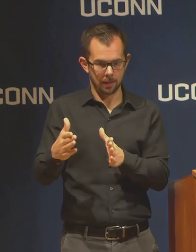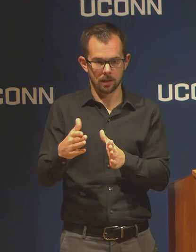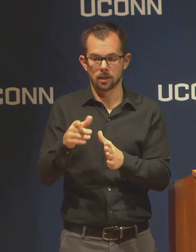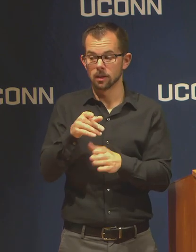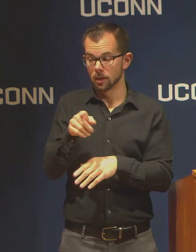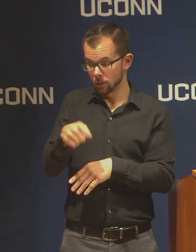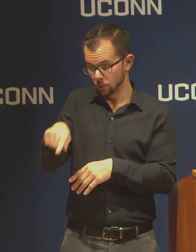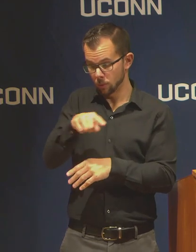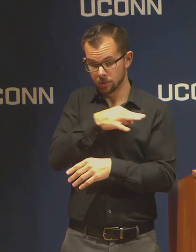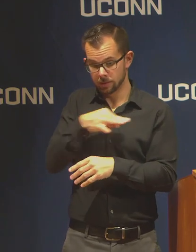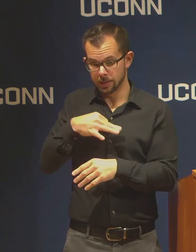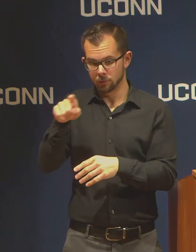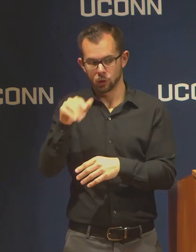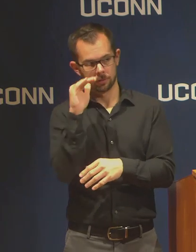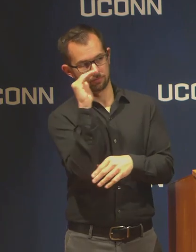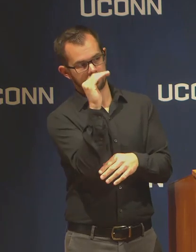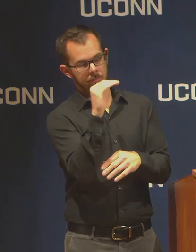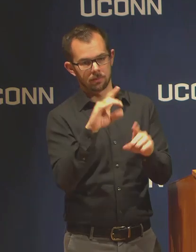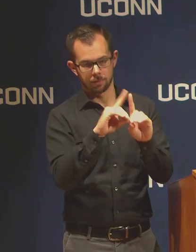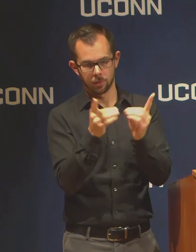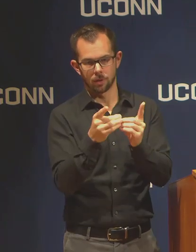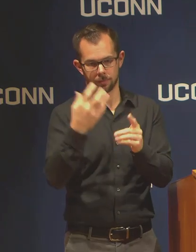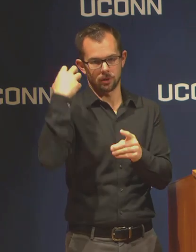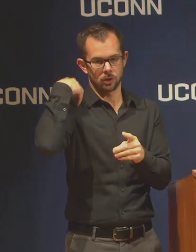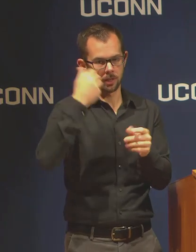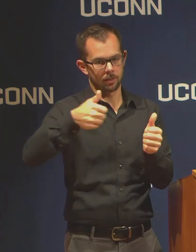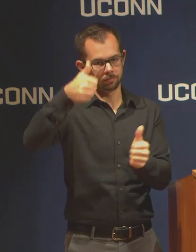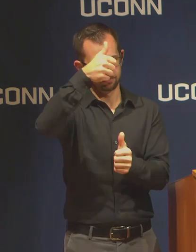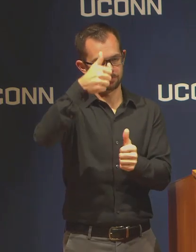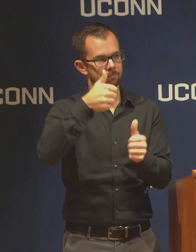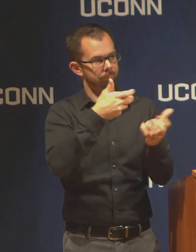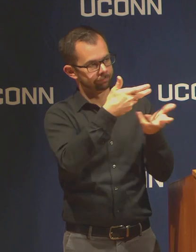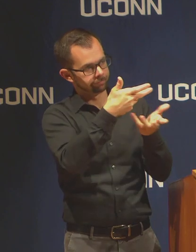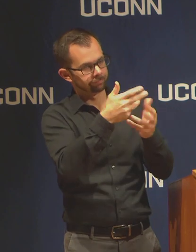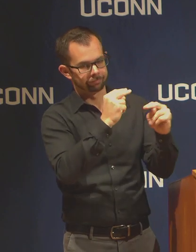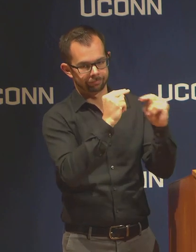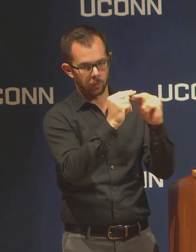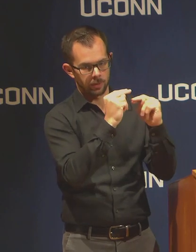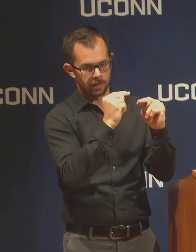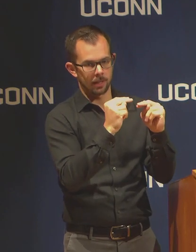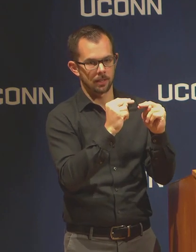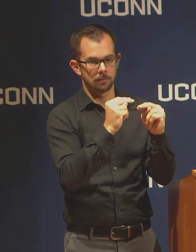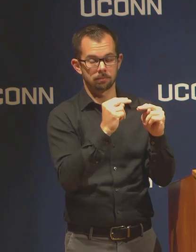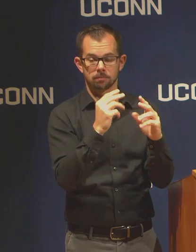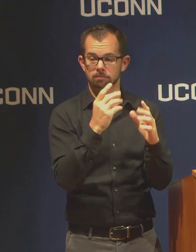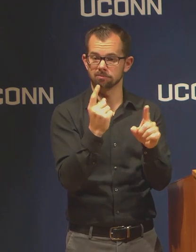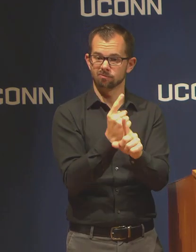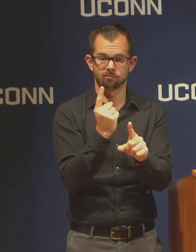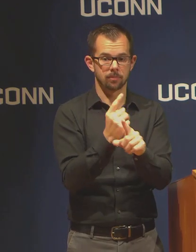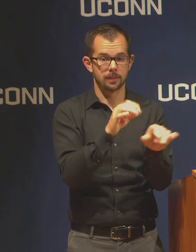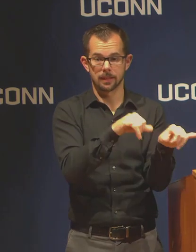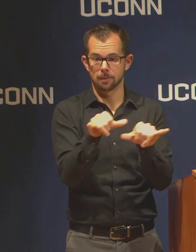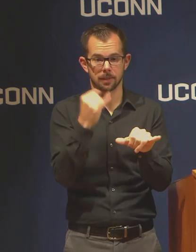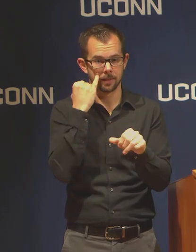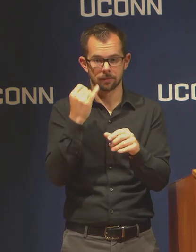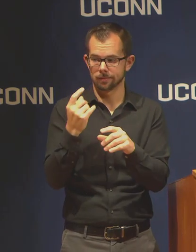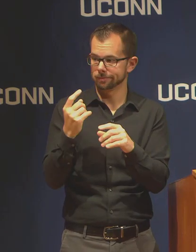just as they would if there was an issue during a regular session with their ability to deliver